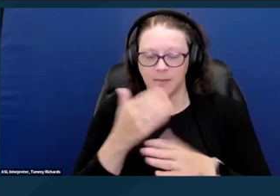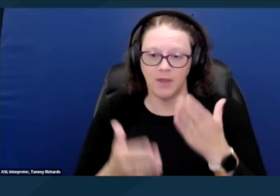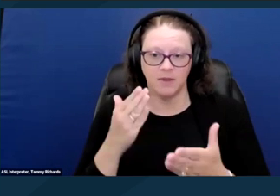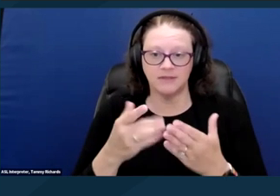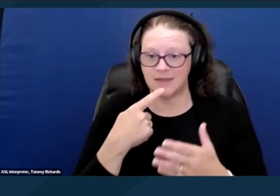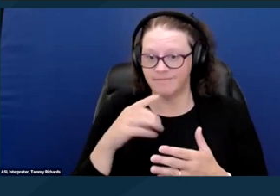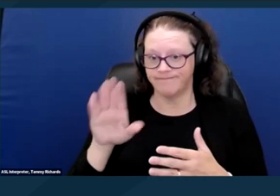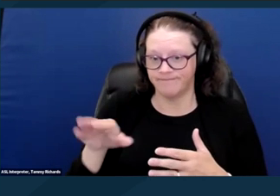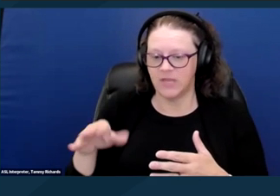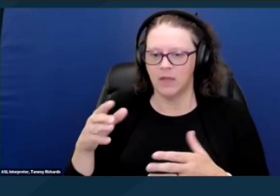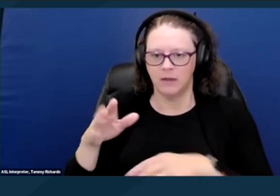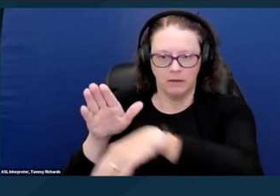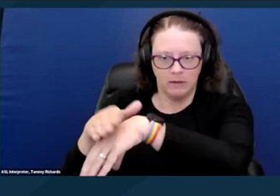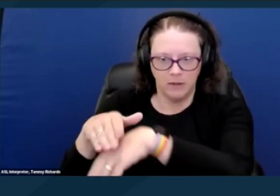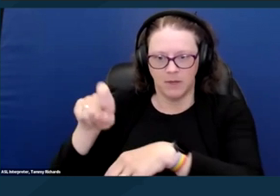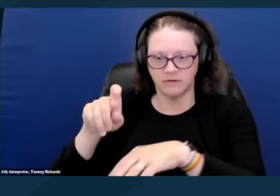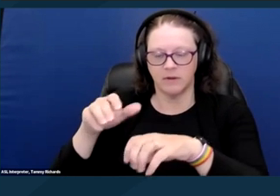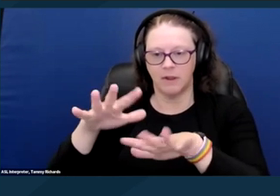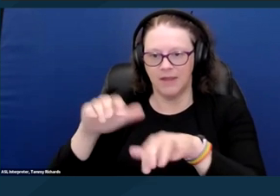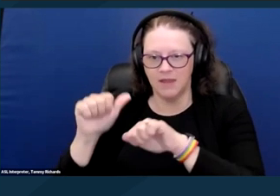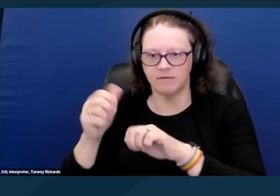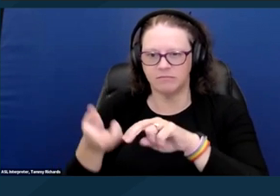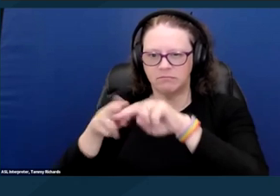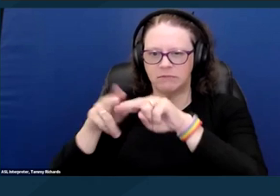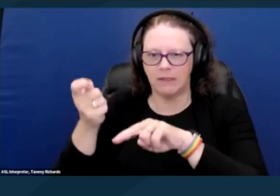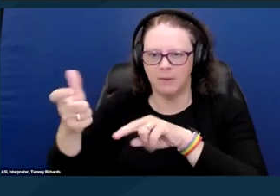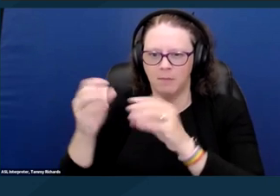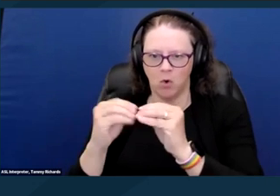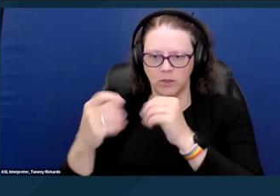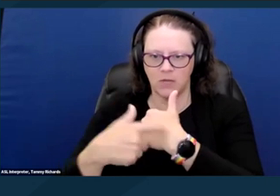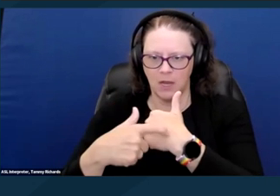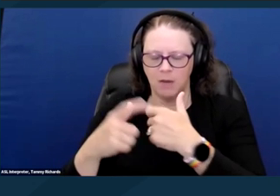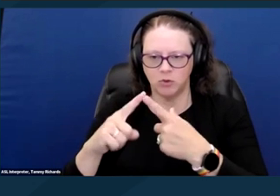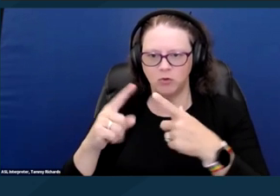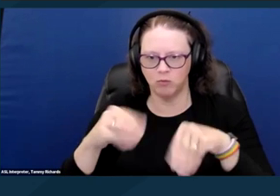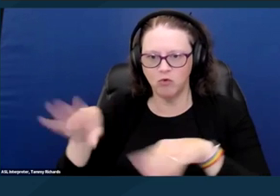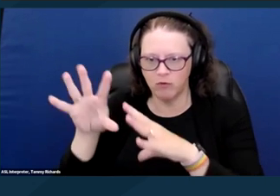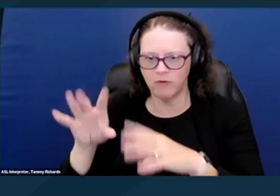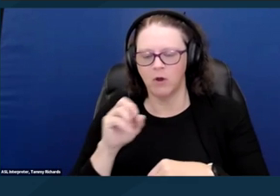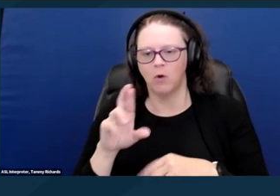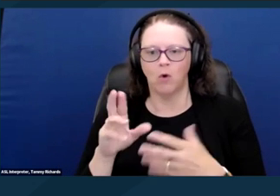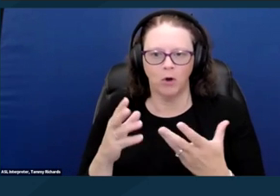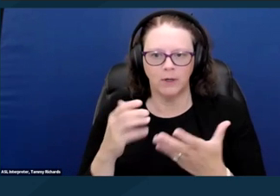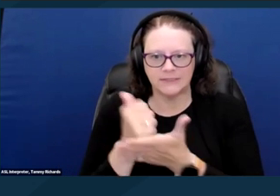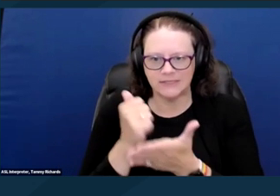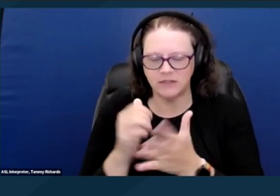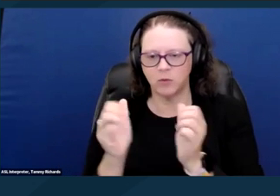after getting a notice to vacate, assistance with moving, or providing special care for medical equipment and medication,